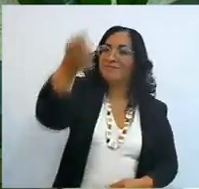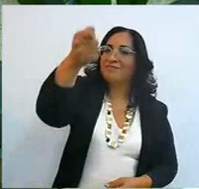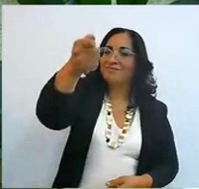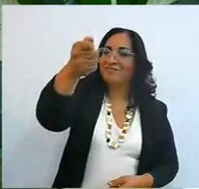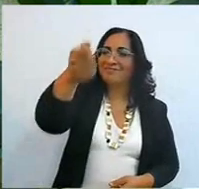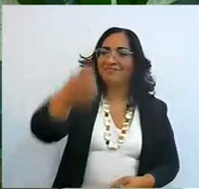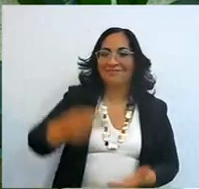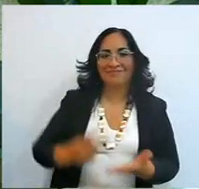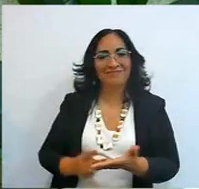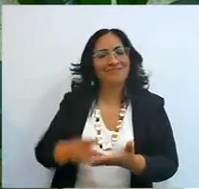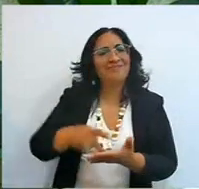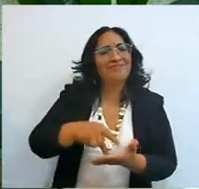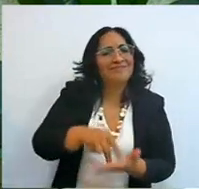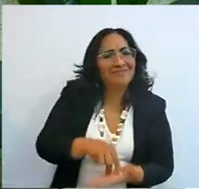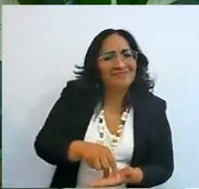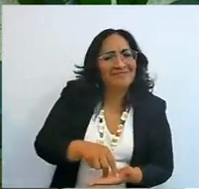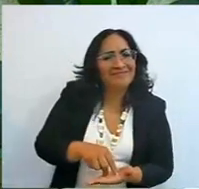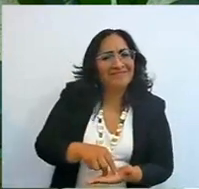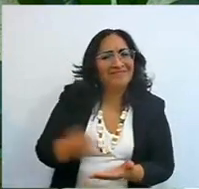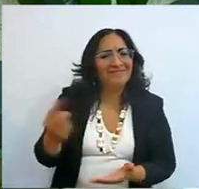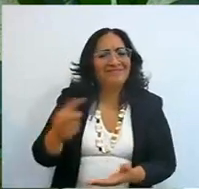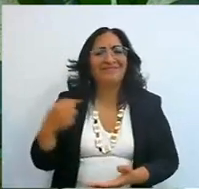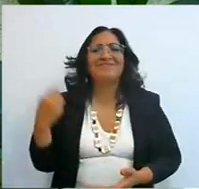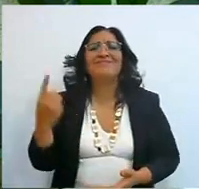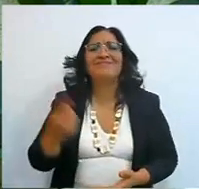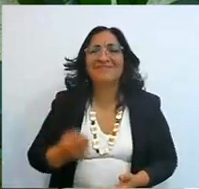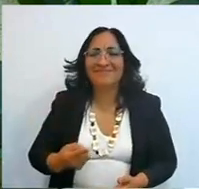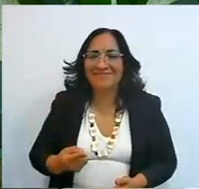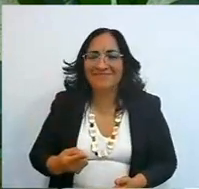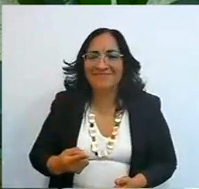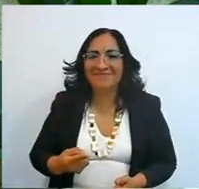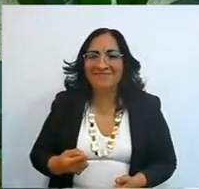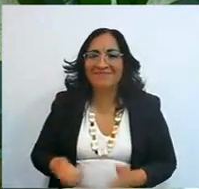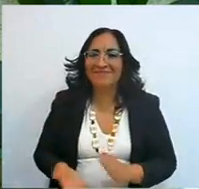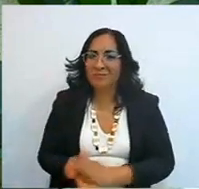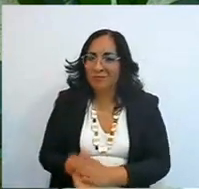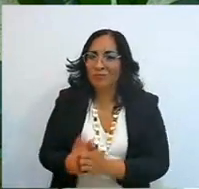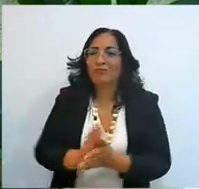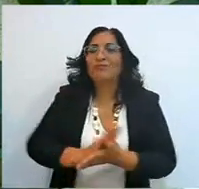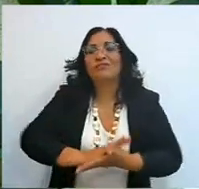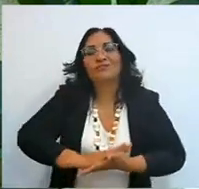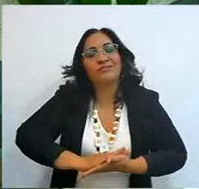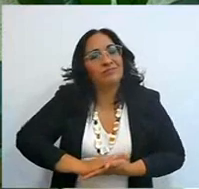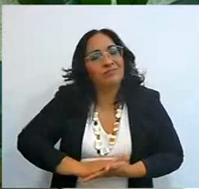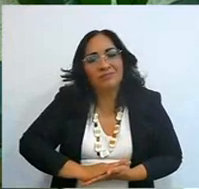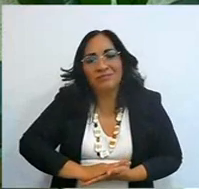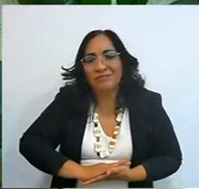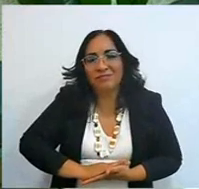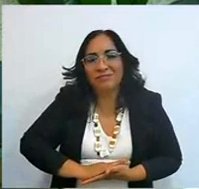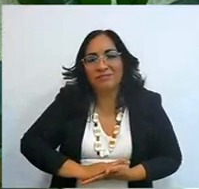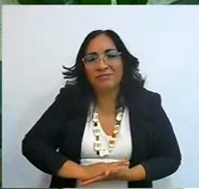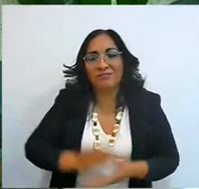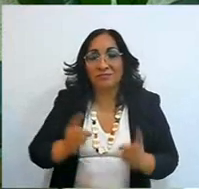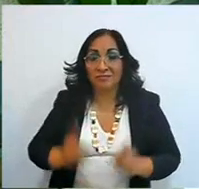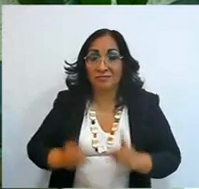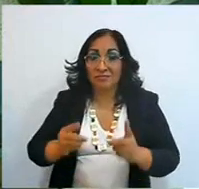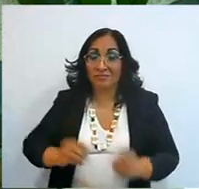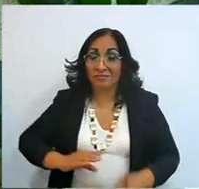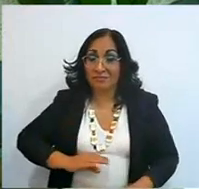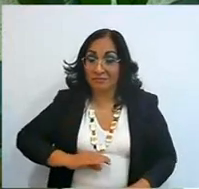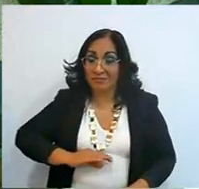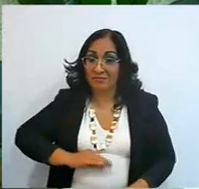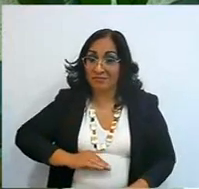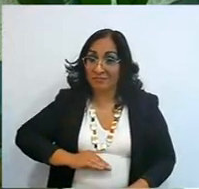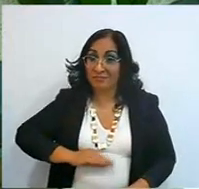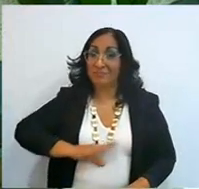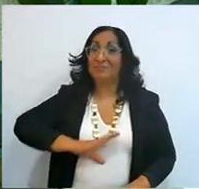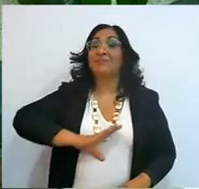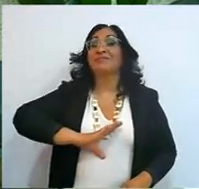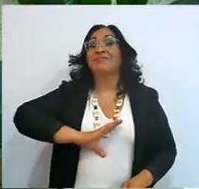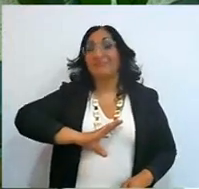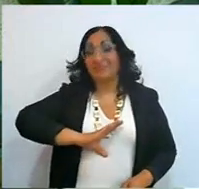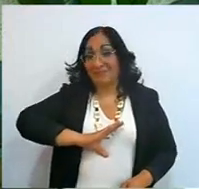you get up means, it restores you, restores your self-esteem, firstly,